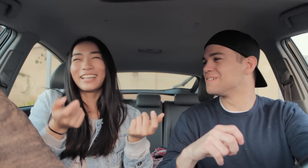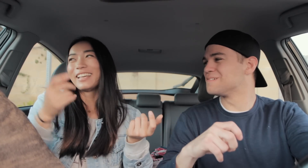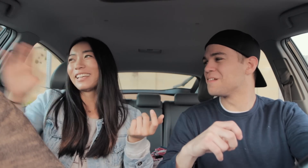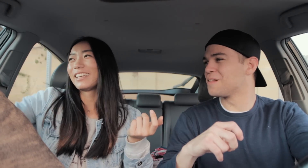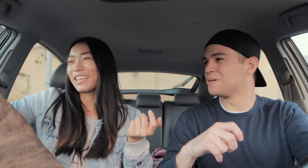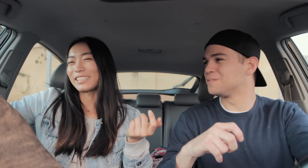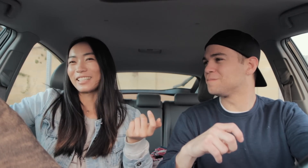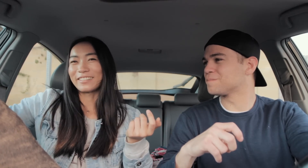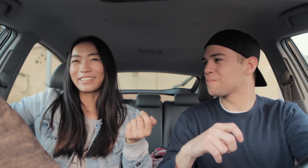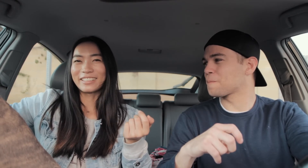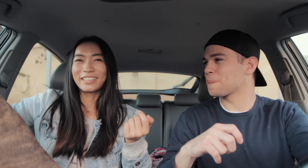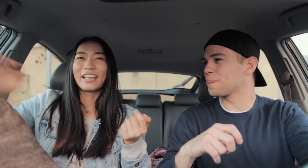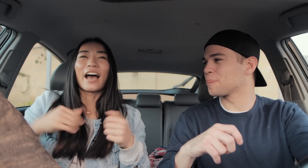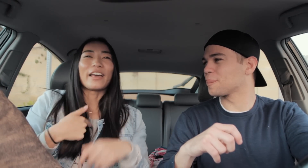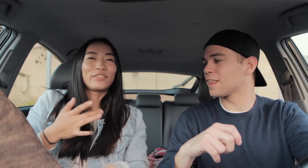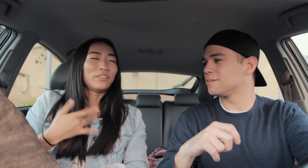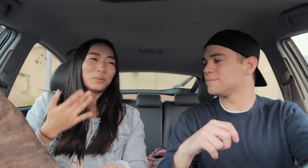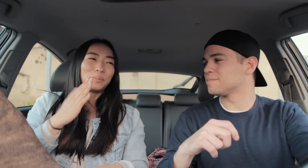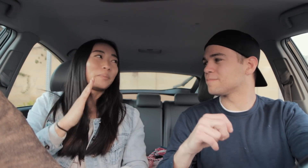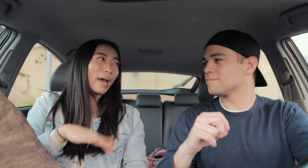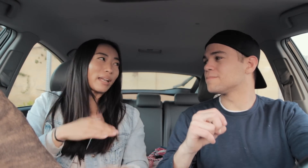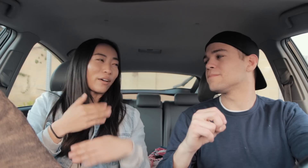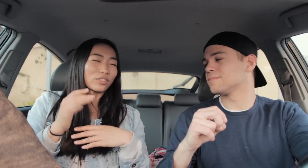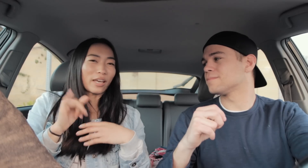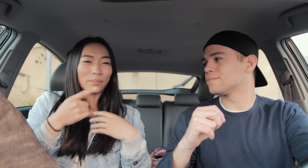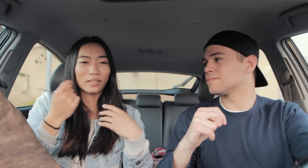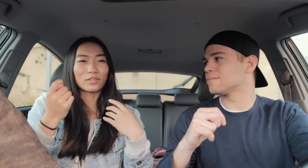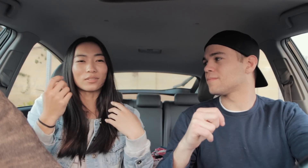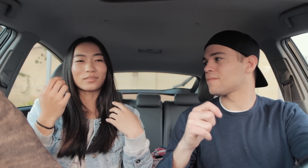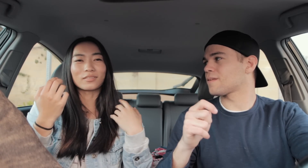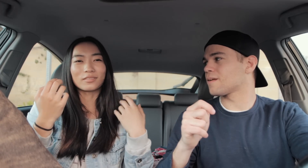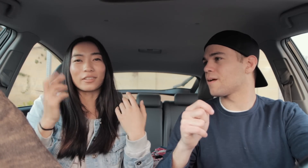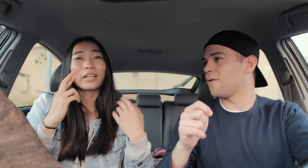*Java growls E: yes, I know I feel bad after that because Ryan